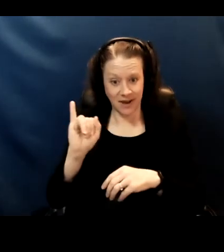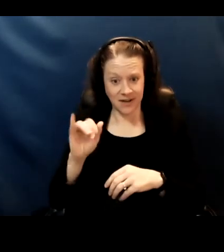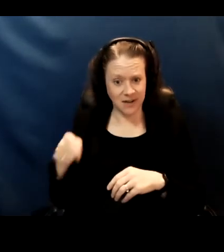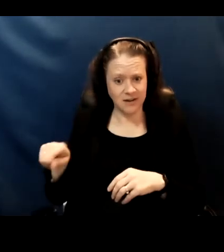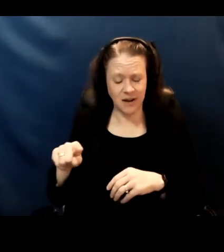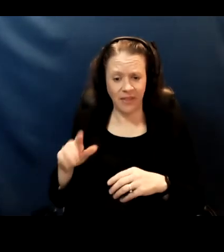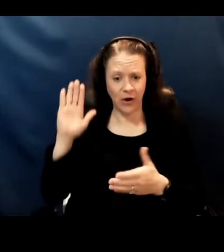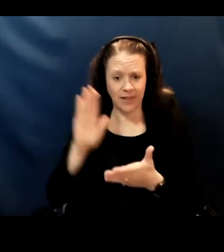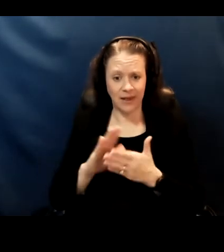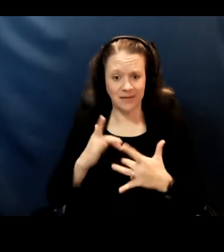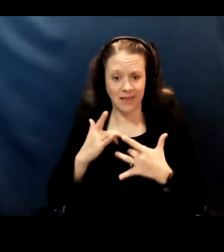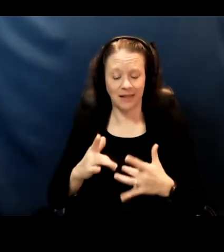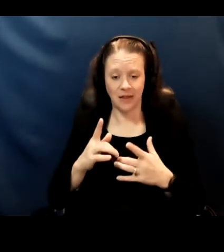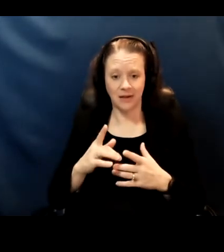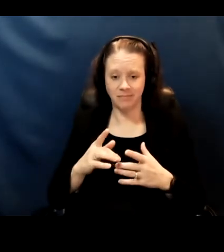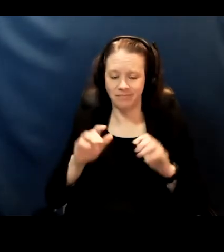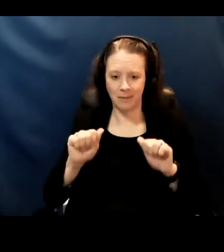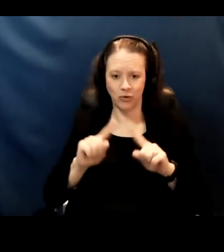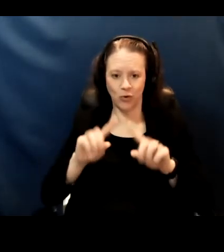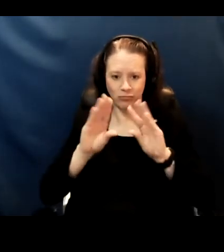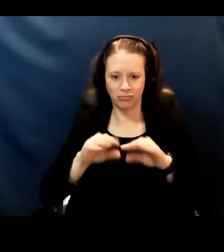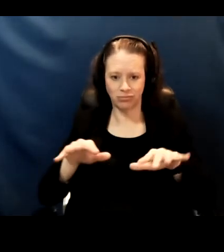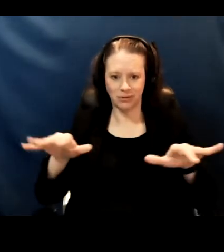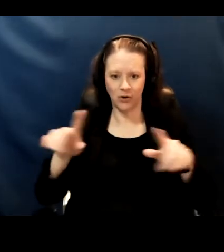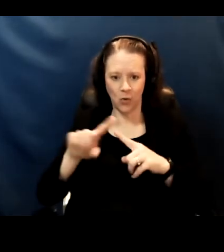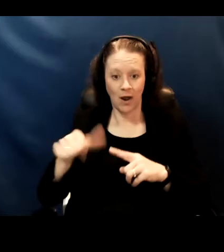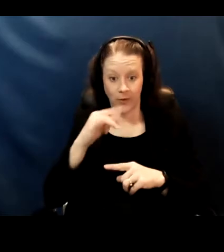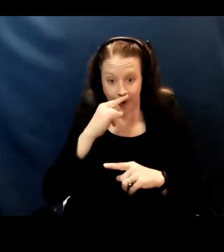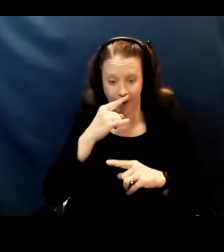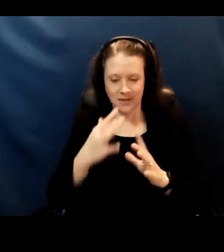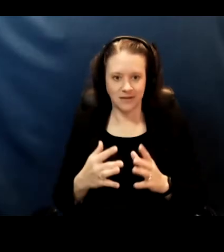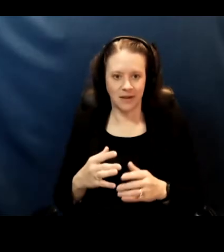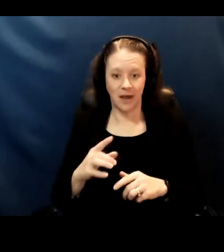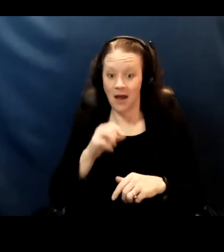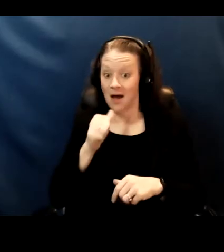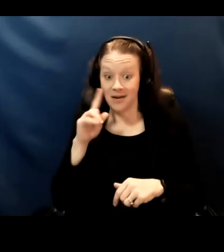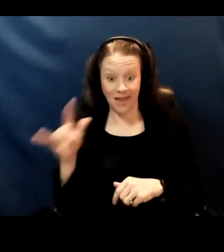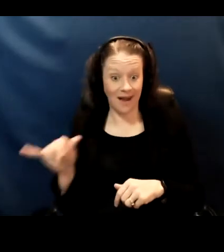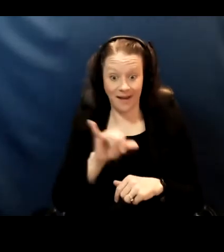to be effectively passing it around to other kids. Unlike other viruses we know